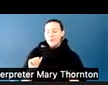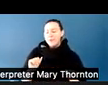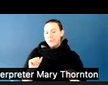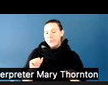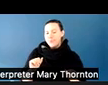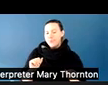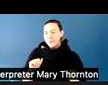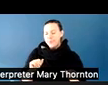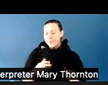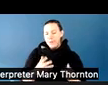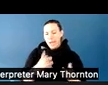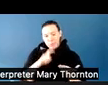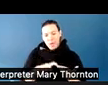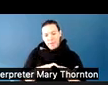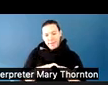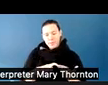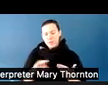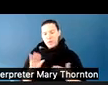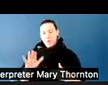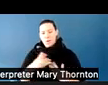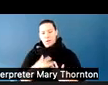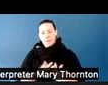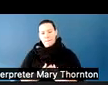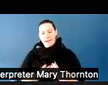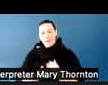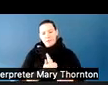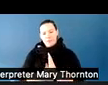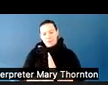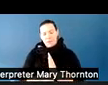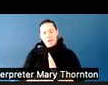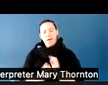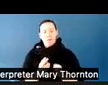or I see that you're very upset-- and then couple it with, what is the alternative?